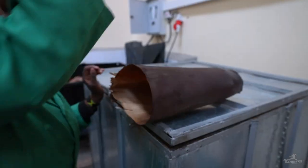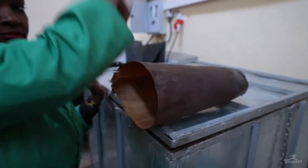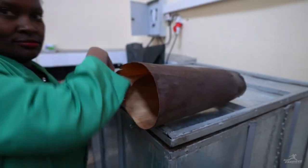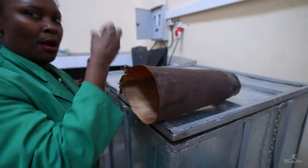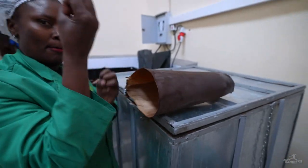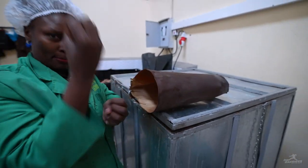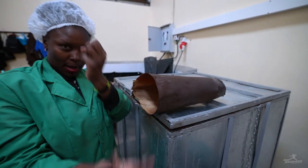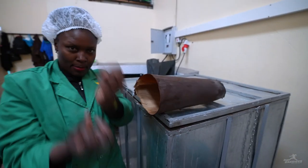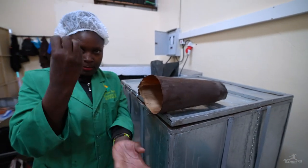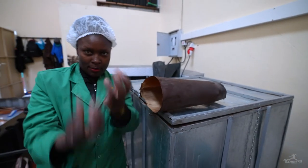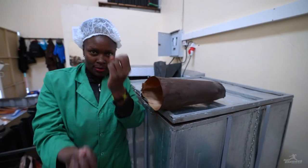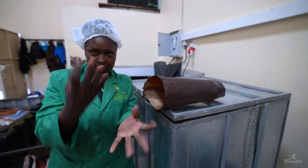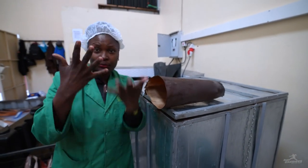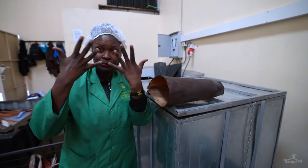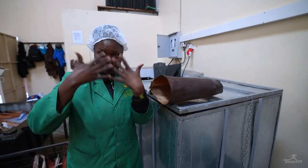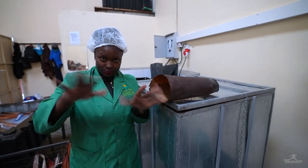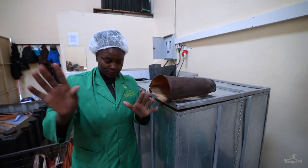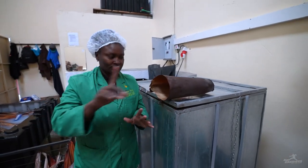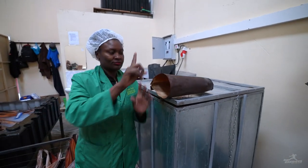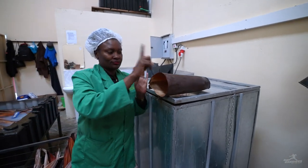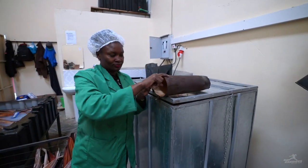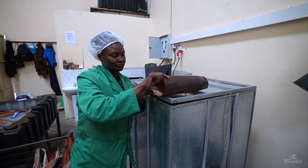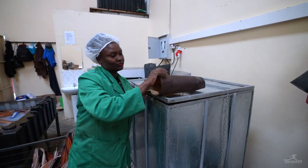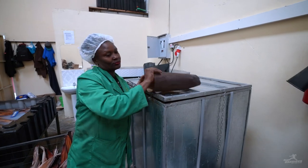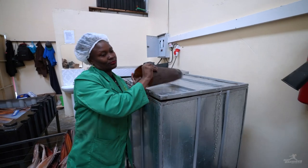Once the bamboo is done boiling, we bring it over here.